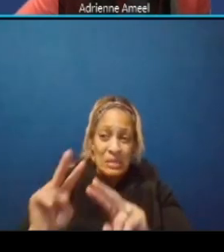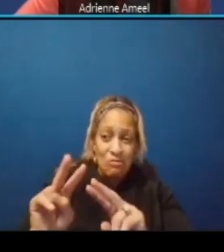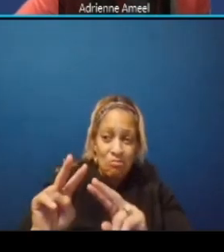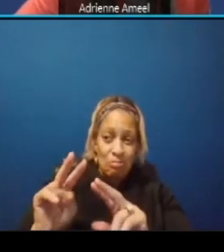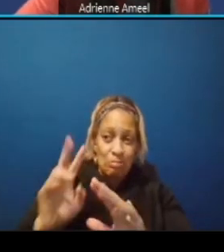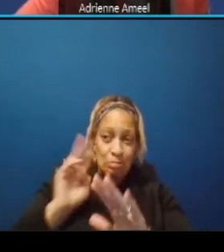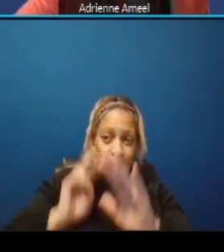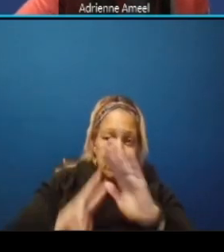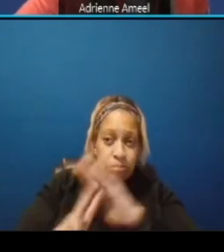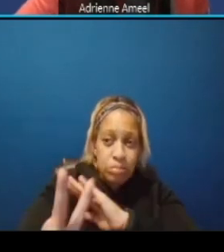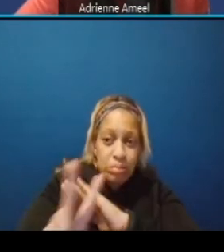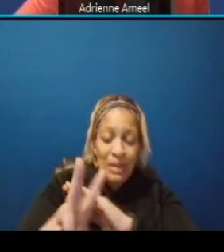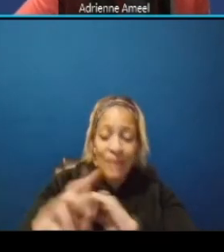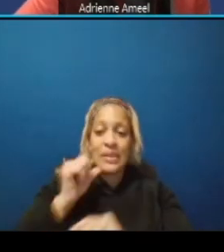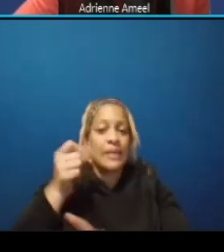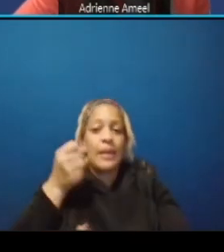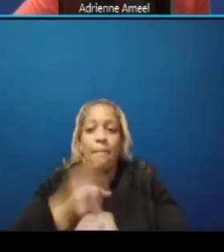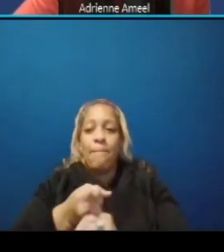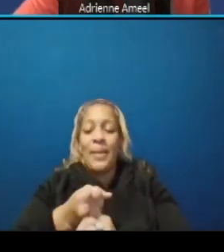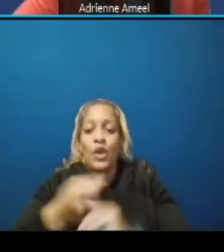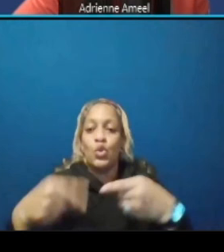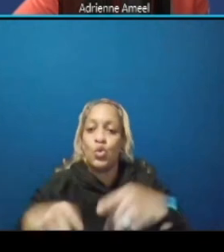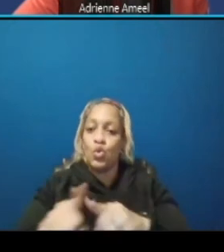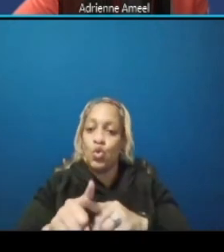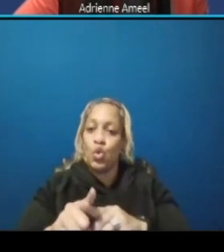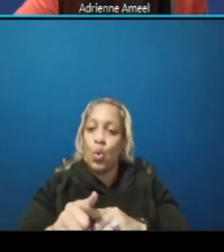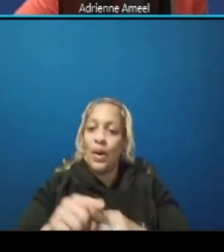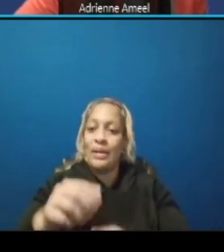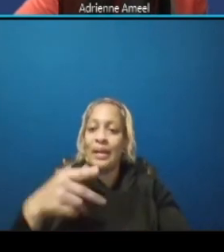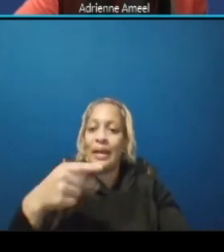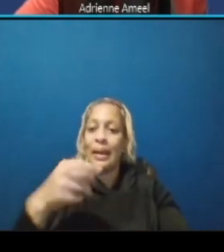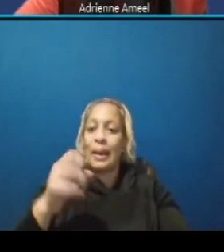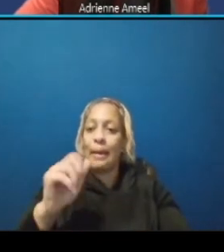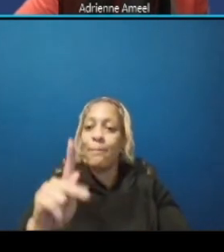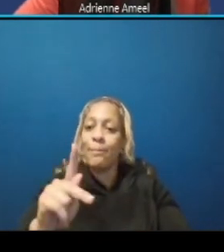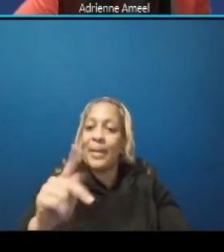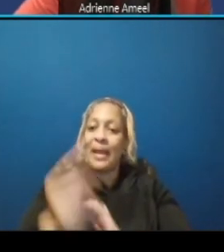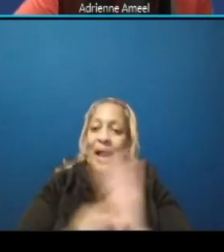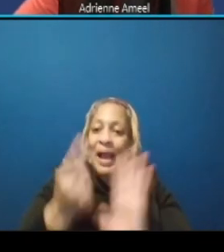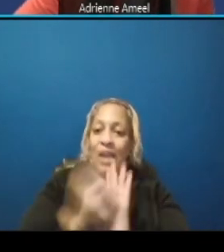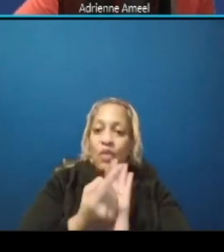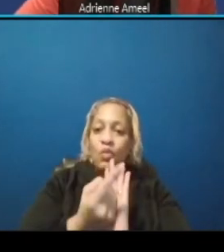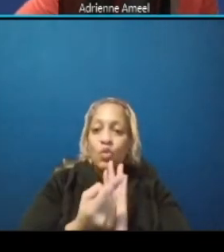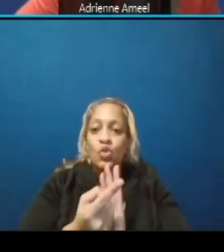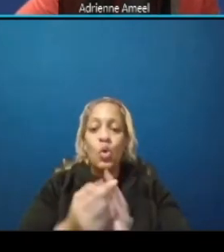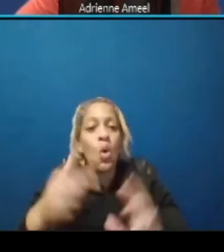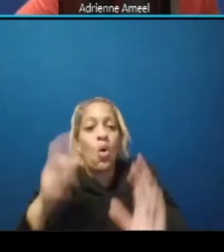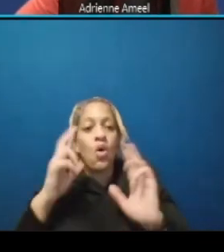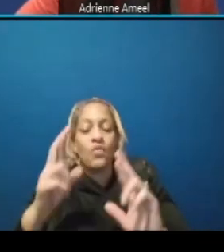so hopefully um as far as i know right now you won't see any impacts on dc 295 during am or pm